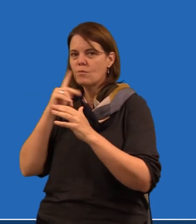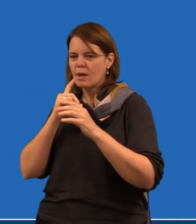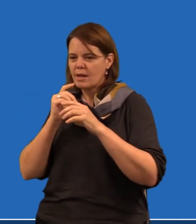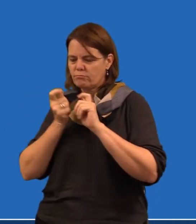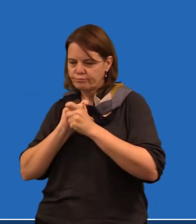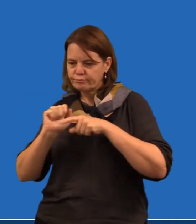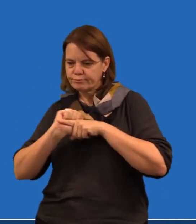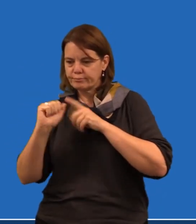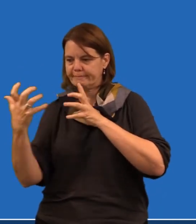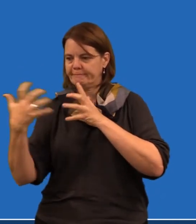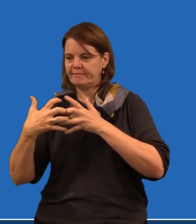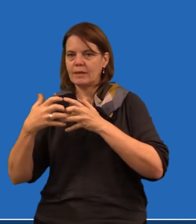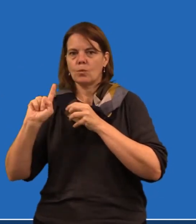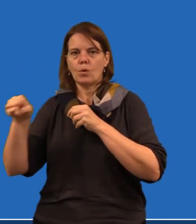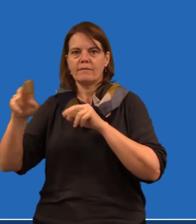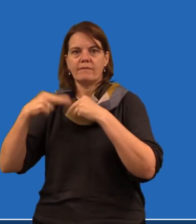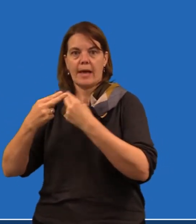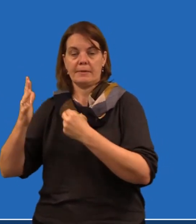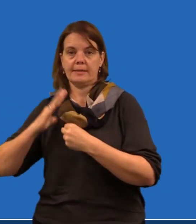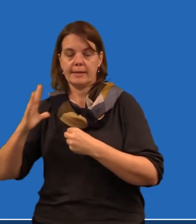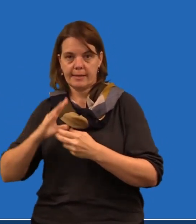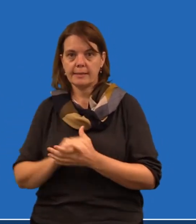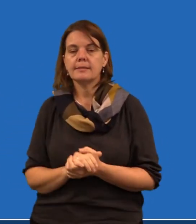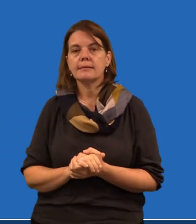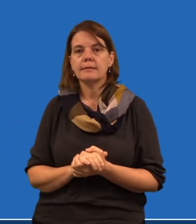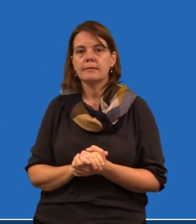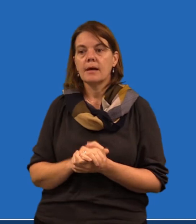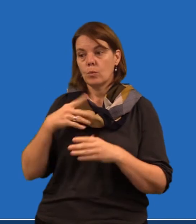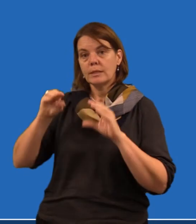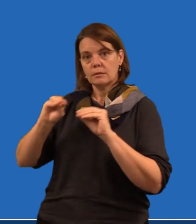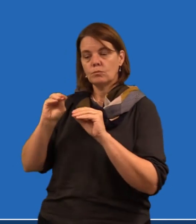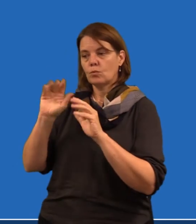teaches them Auslan and fits in with what the family's needs are.